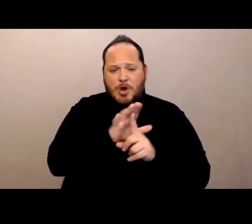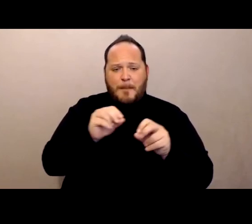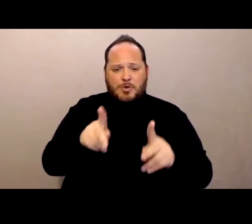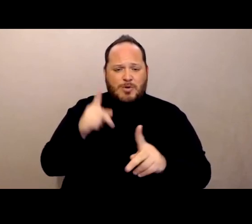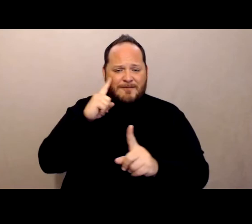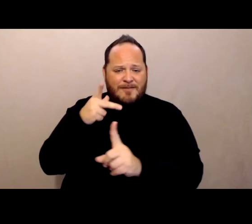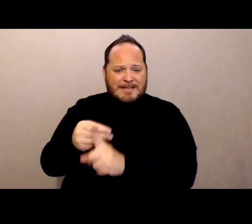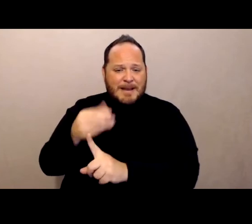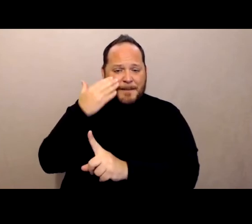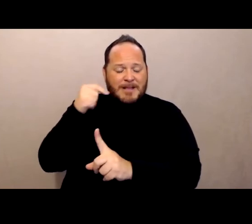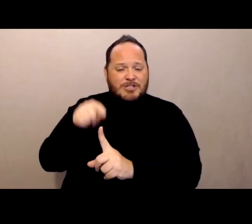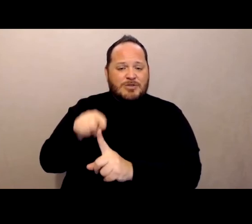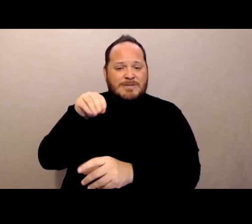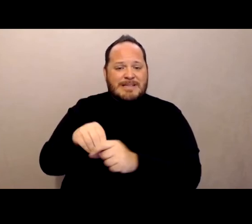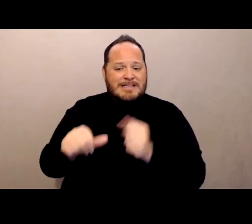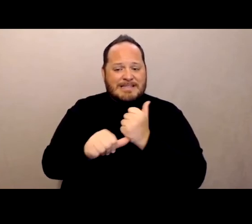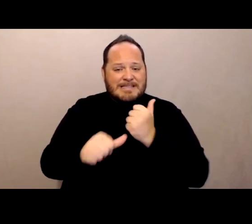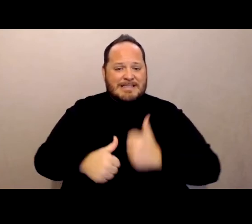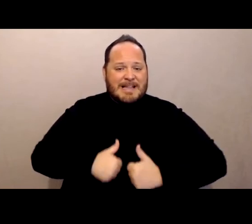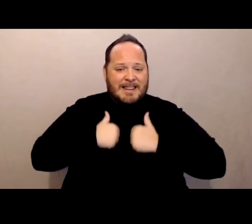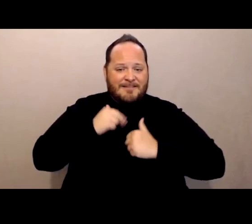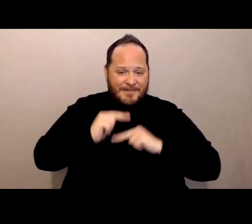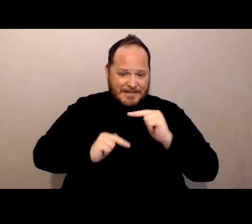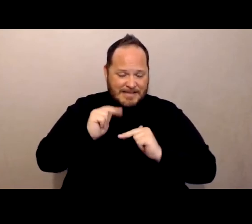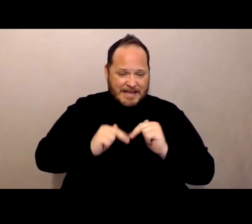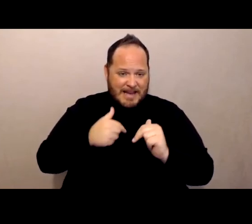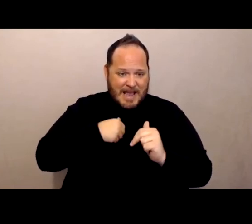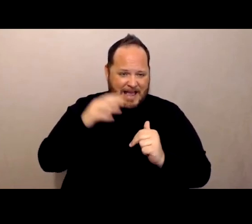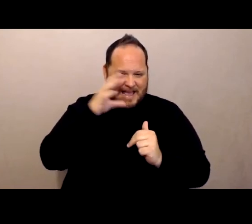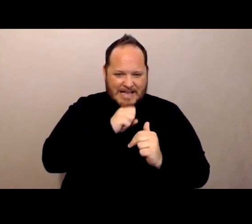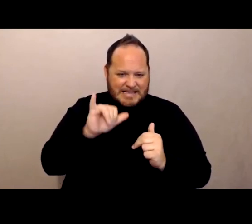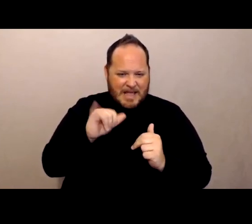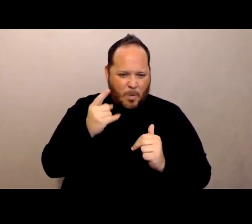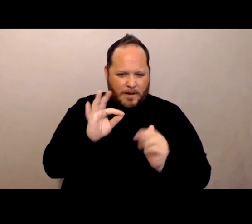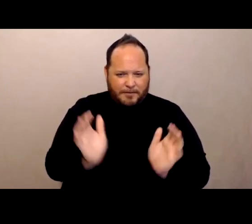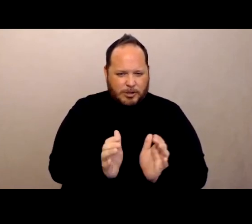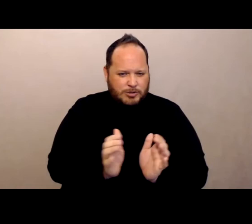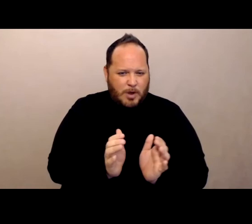because she was in an assisted living facility, I guess like one of the smaller homes